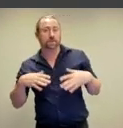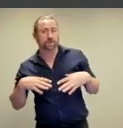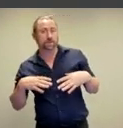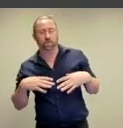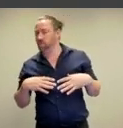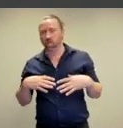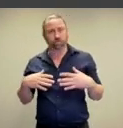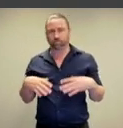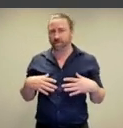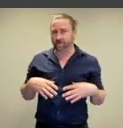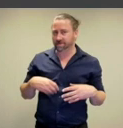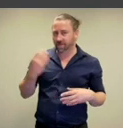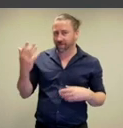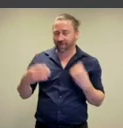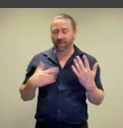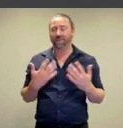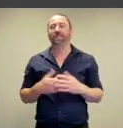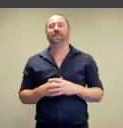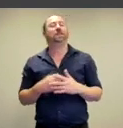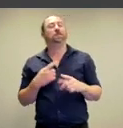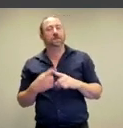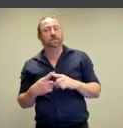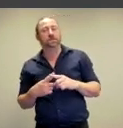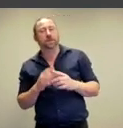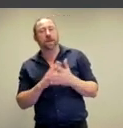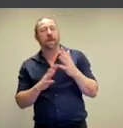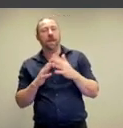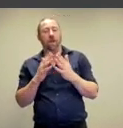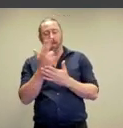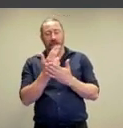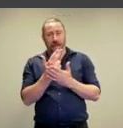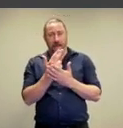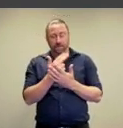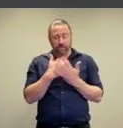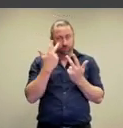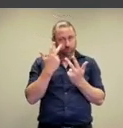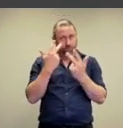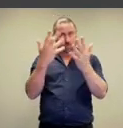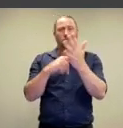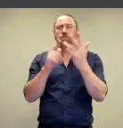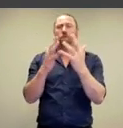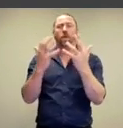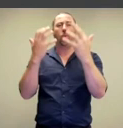states of dress and undress but also inherent to relations between the